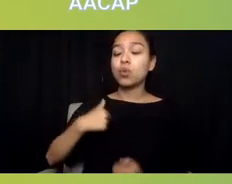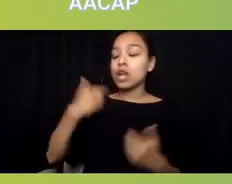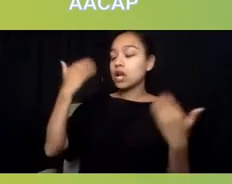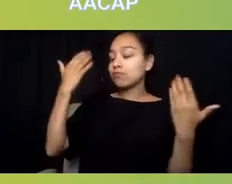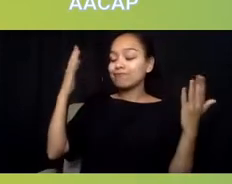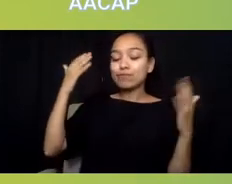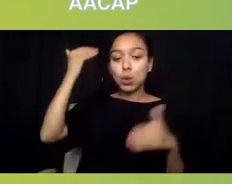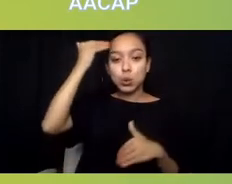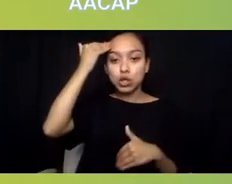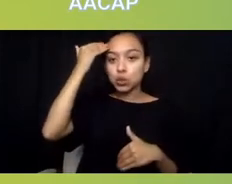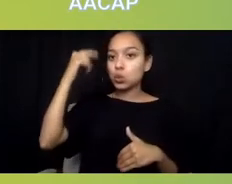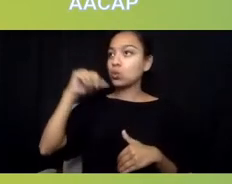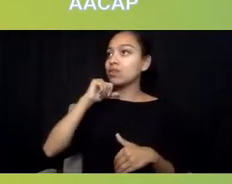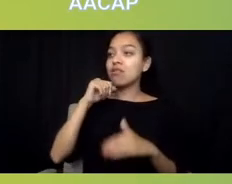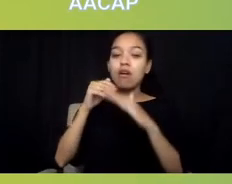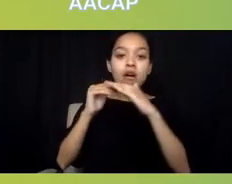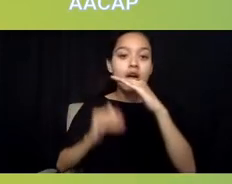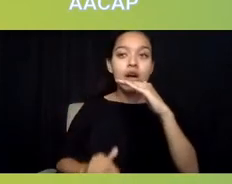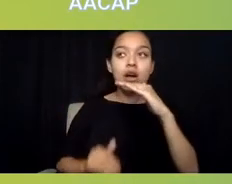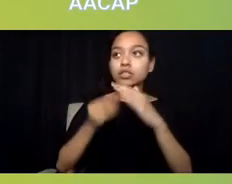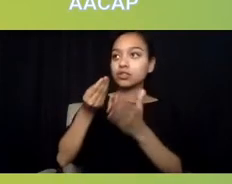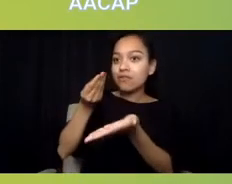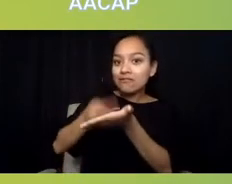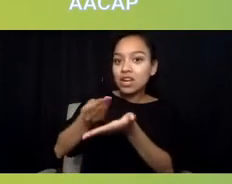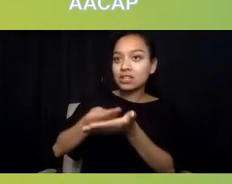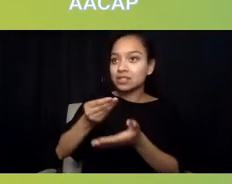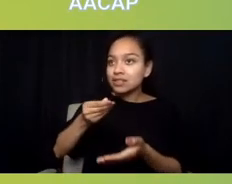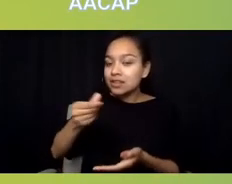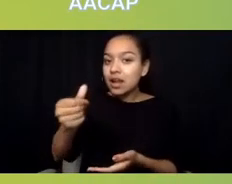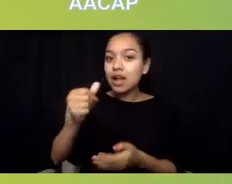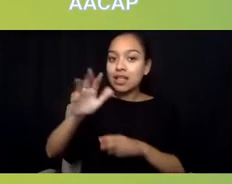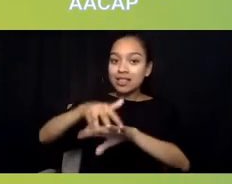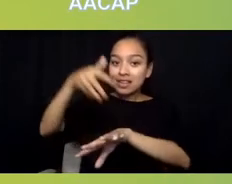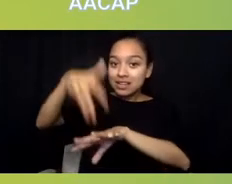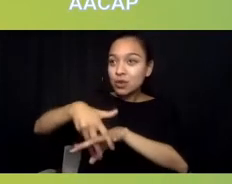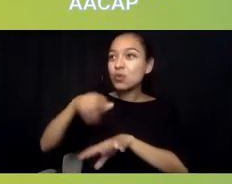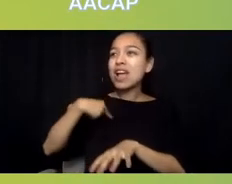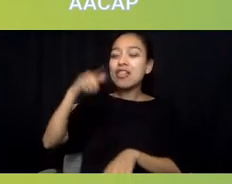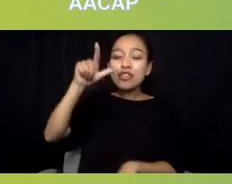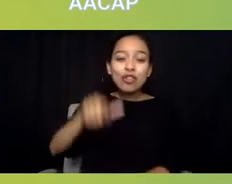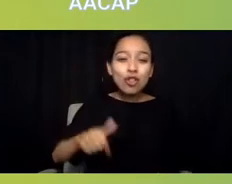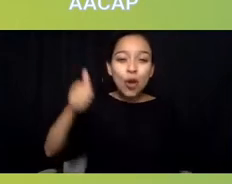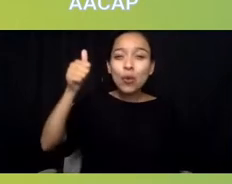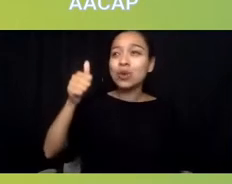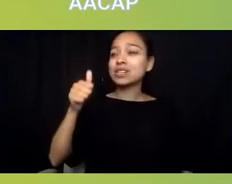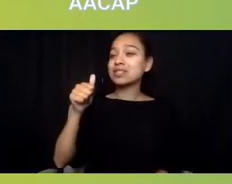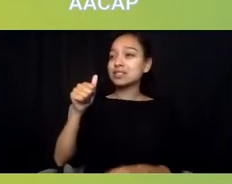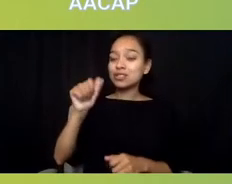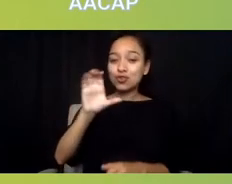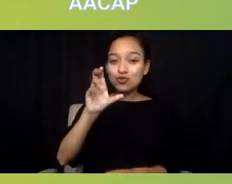We had the lowest per capita ratio of crisis responders. This is not a mystery.